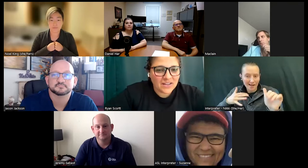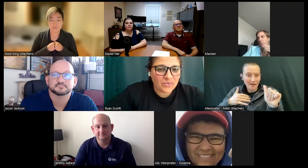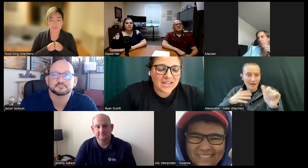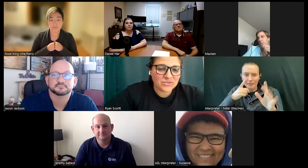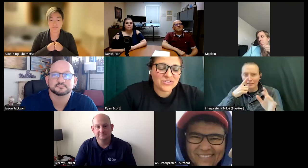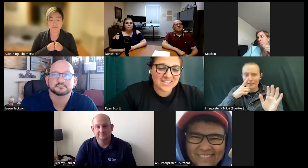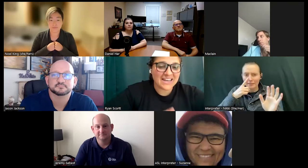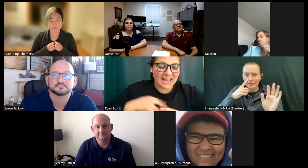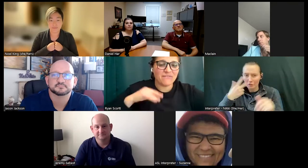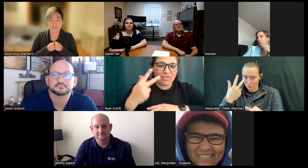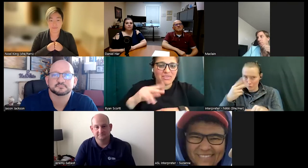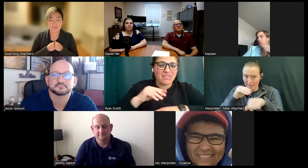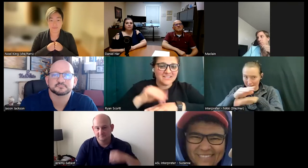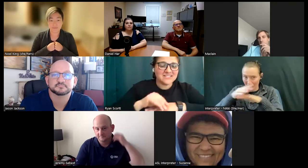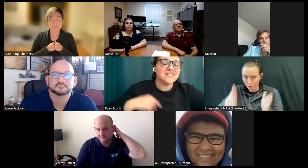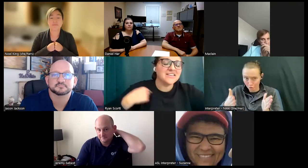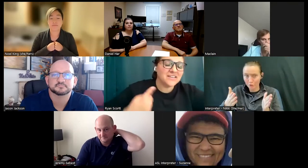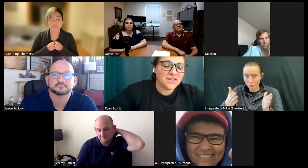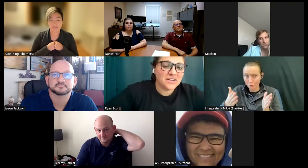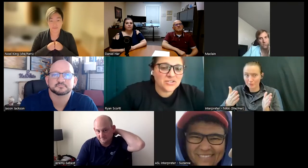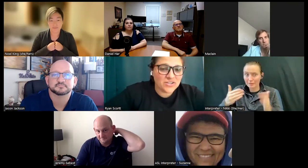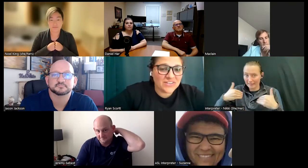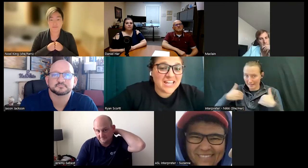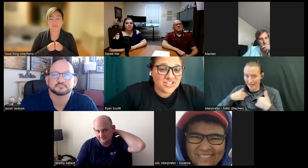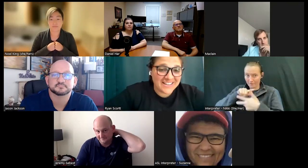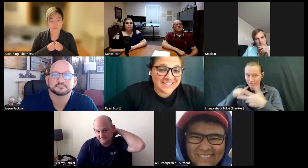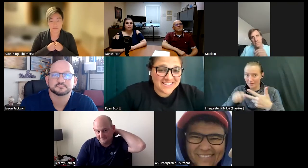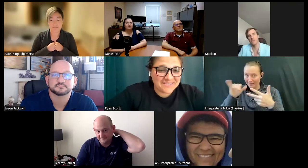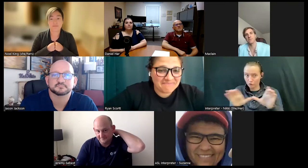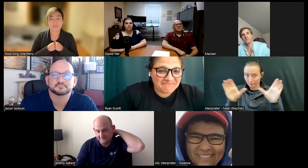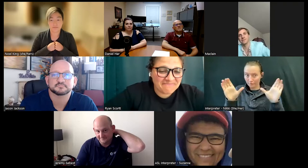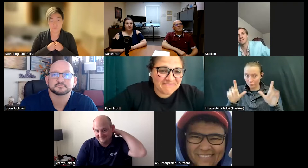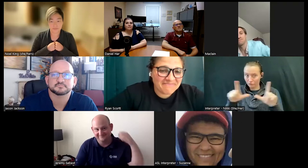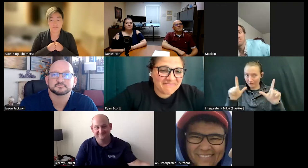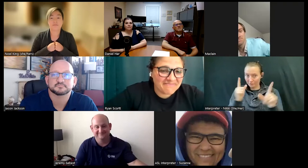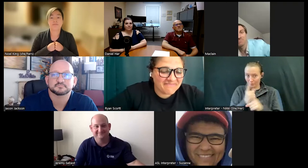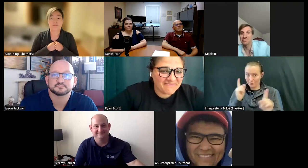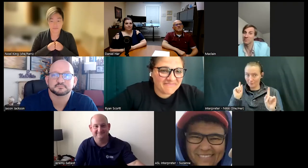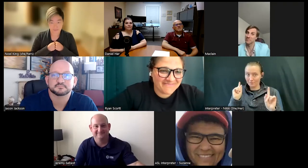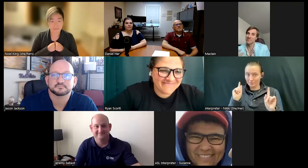three counselors that have that certification and licensing